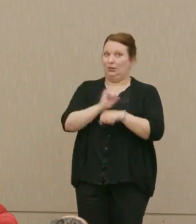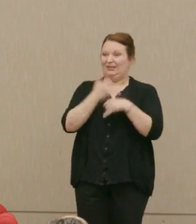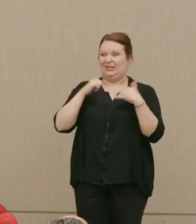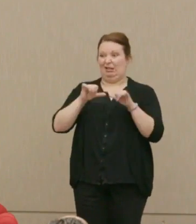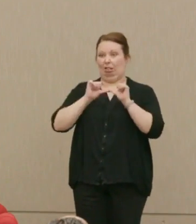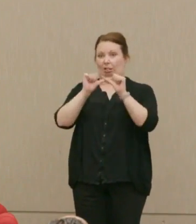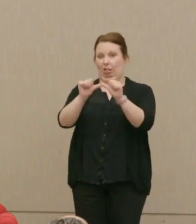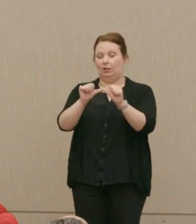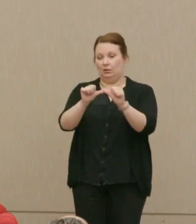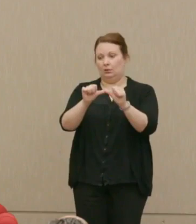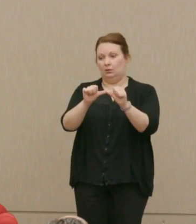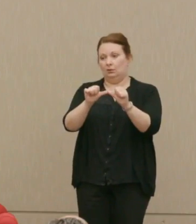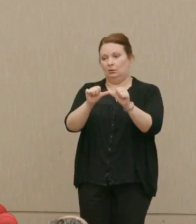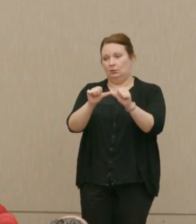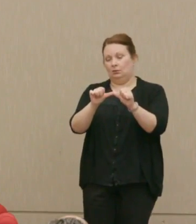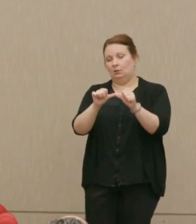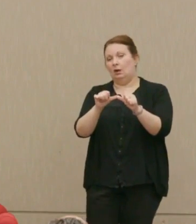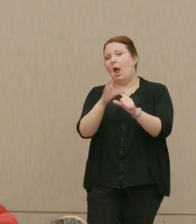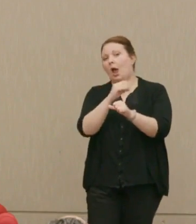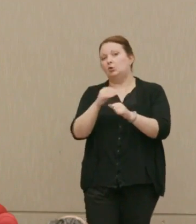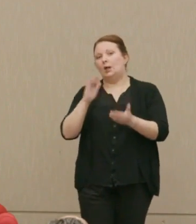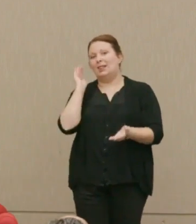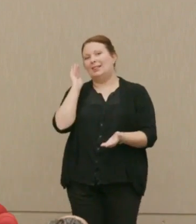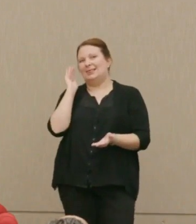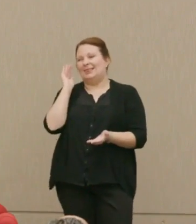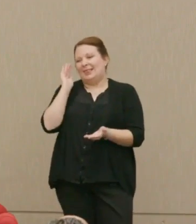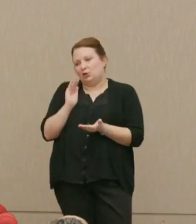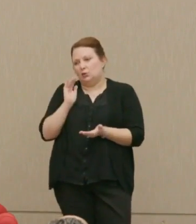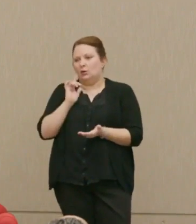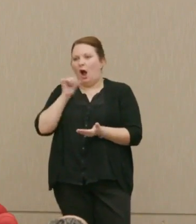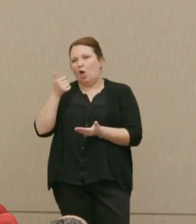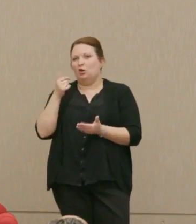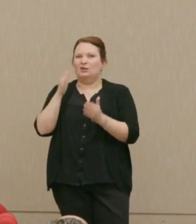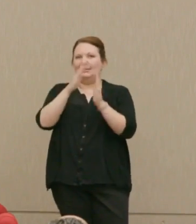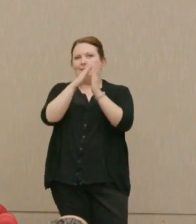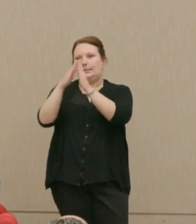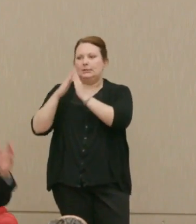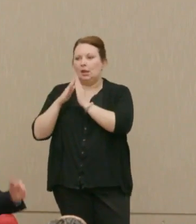and which exists in Russia also, and to a lesser degree other states, but to a vastly